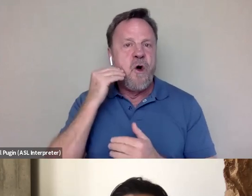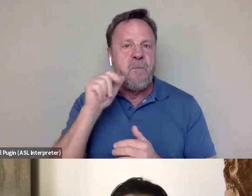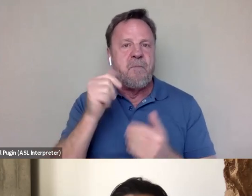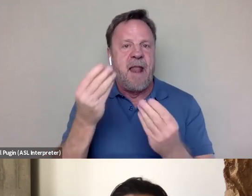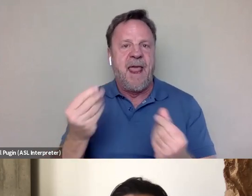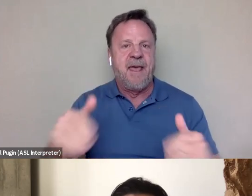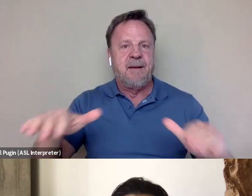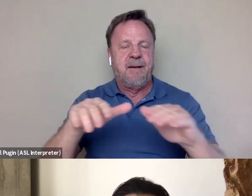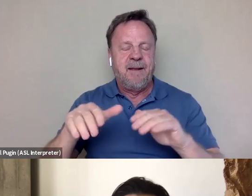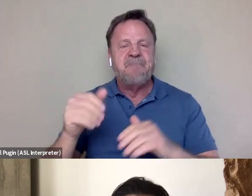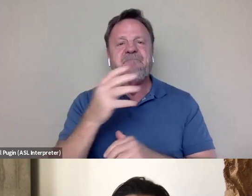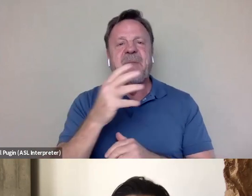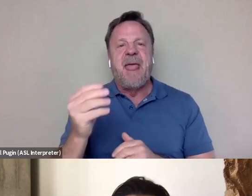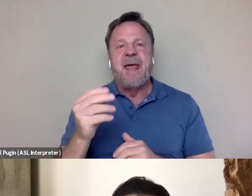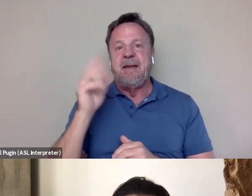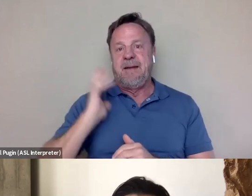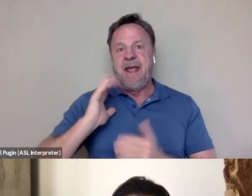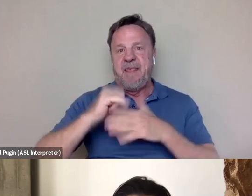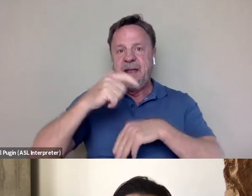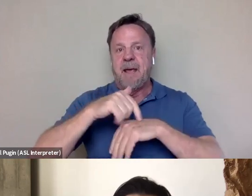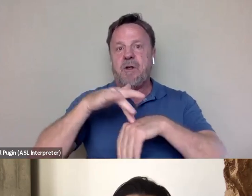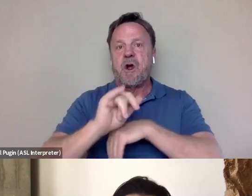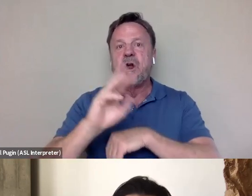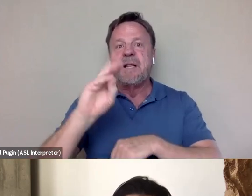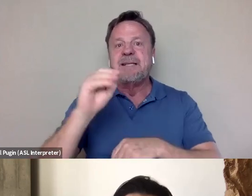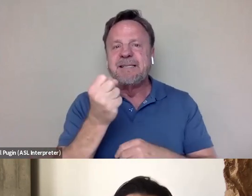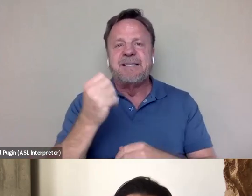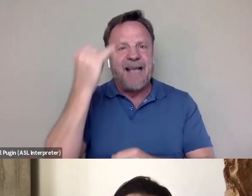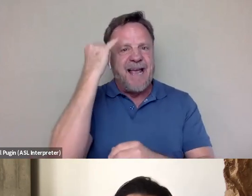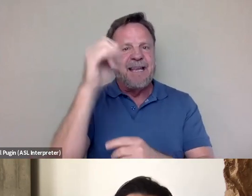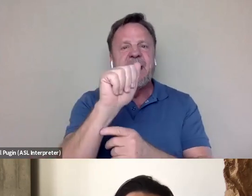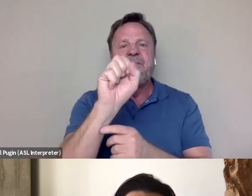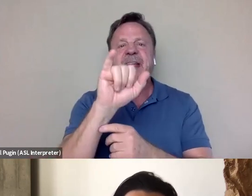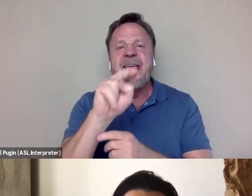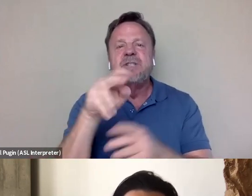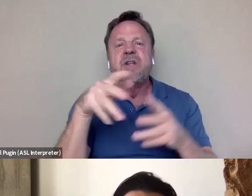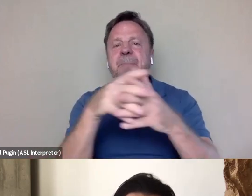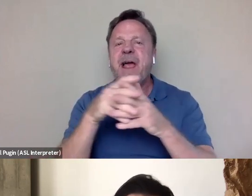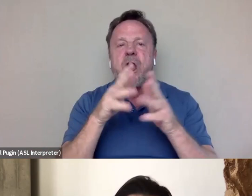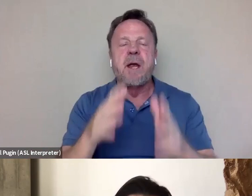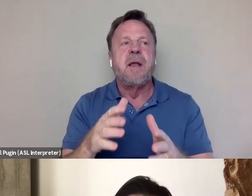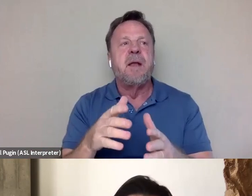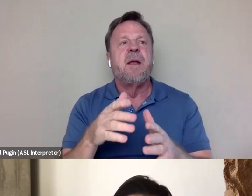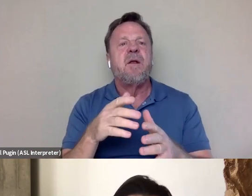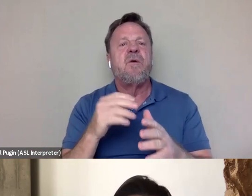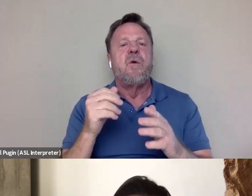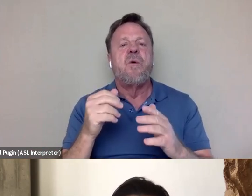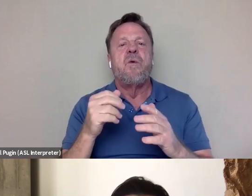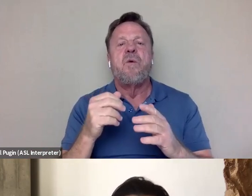And I think at that time in the early sixties, the idea of the Asian American was really starting to be prominent.